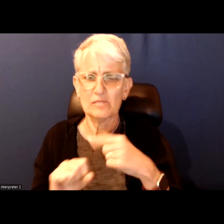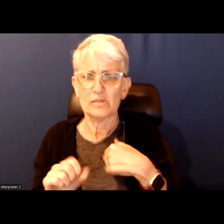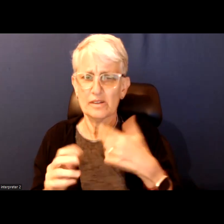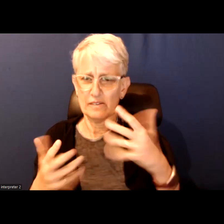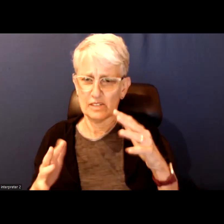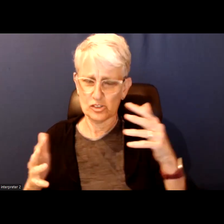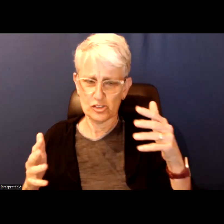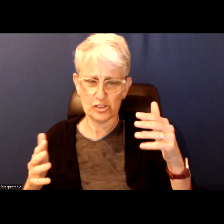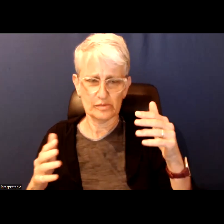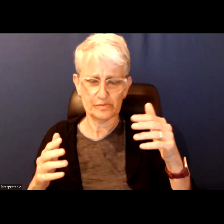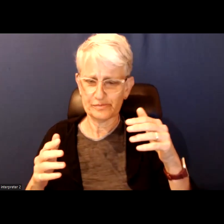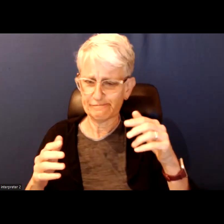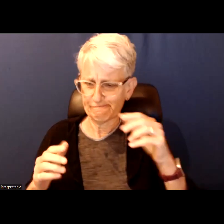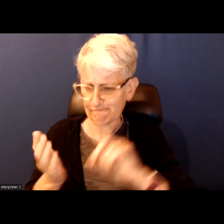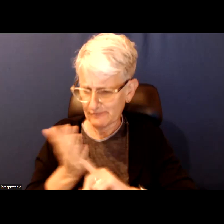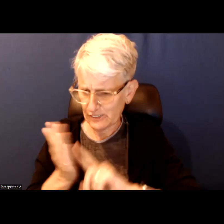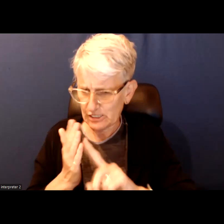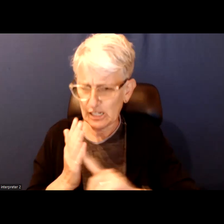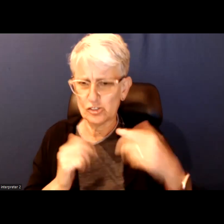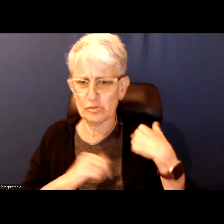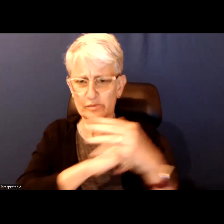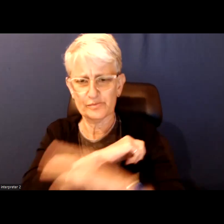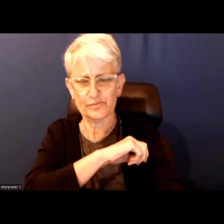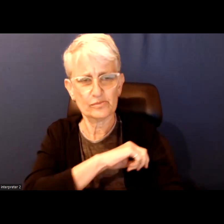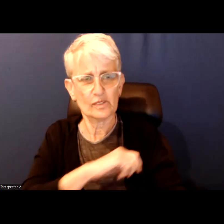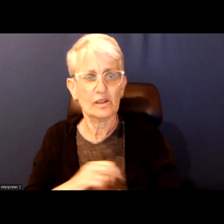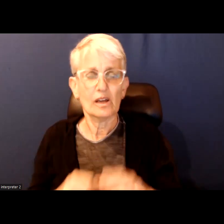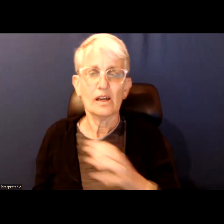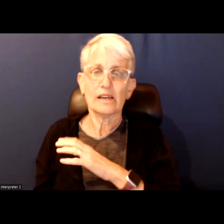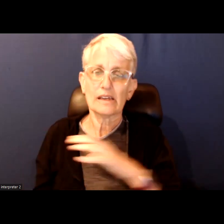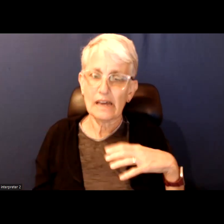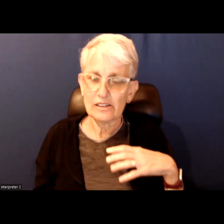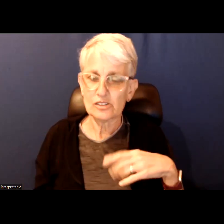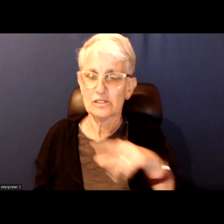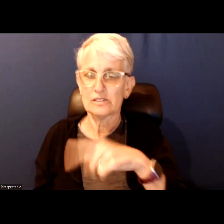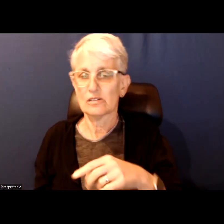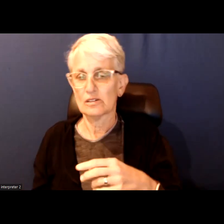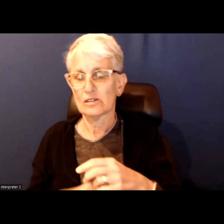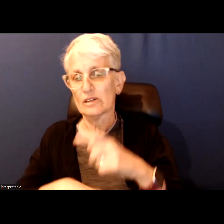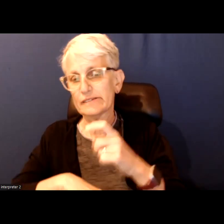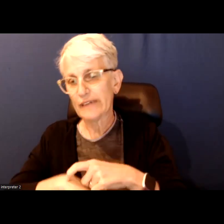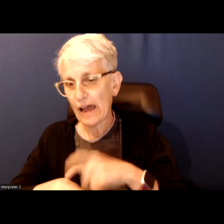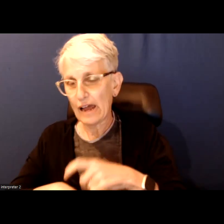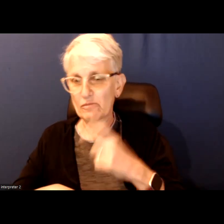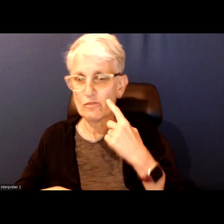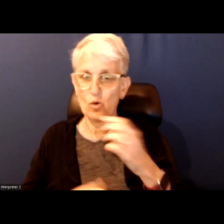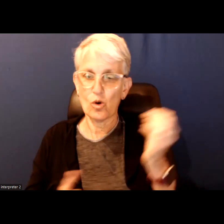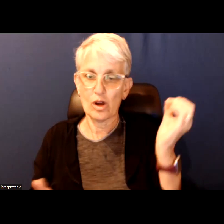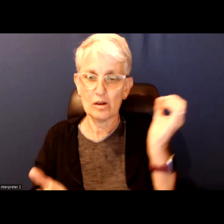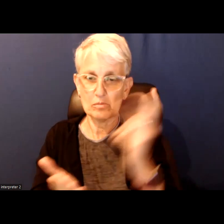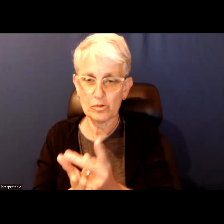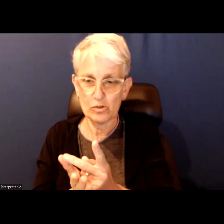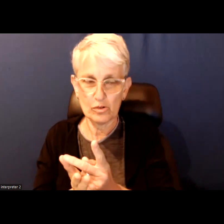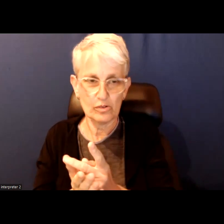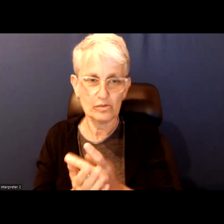The amount of time it takes for counselors or the mayor to approve like a stop sign being